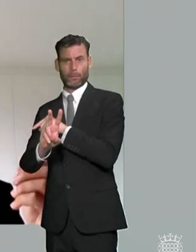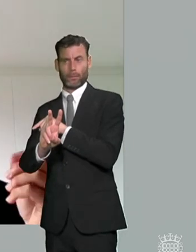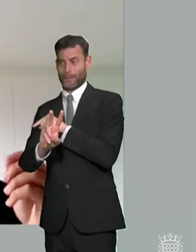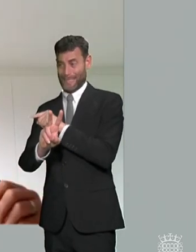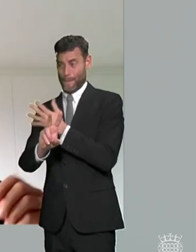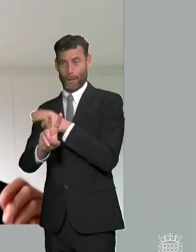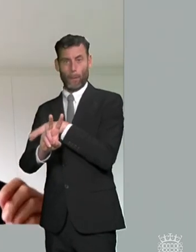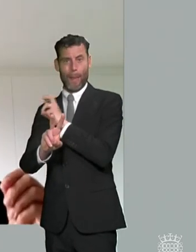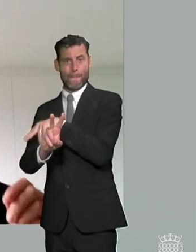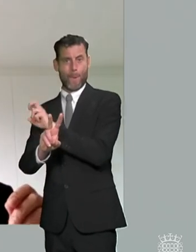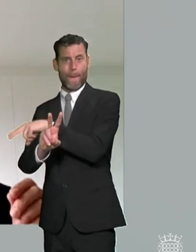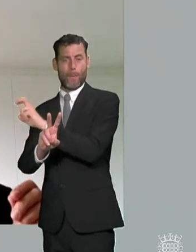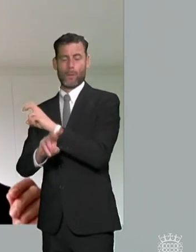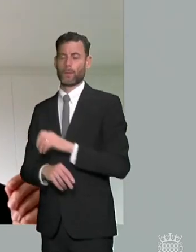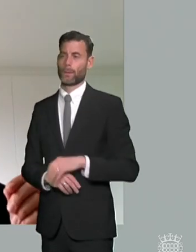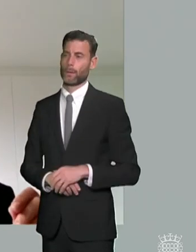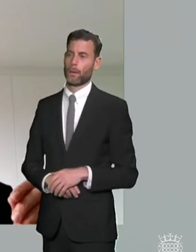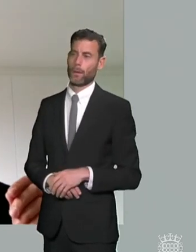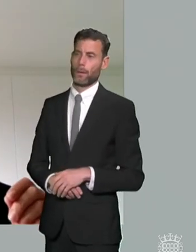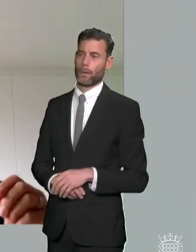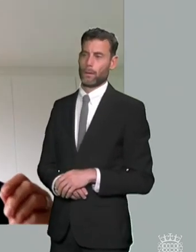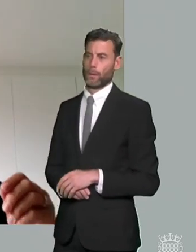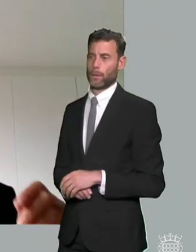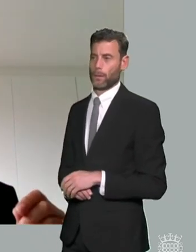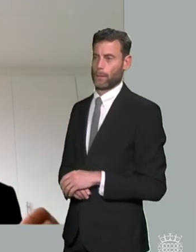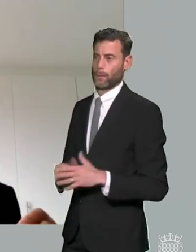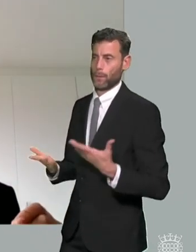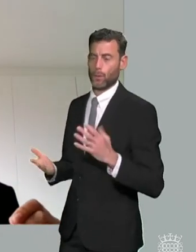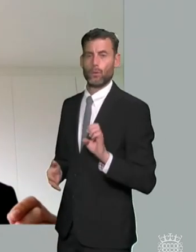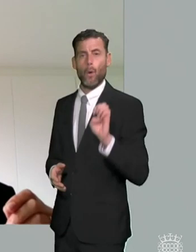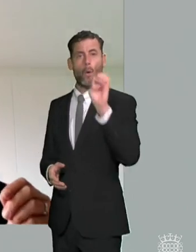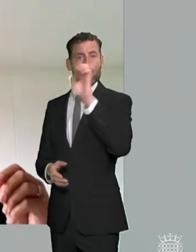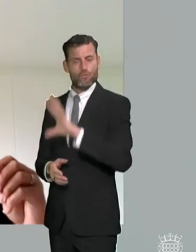um an office like mine would have a power of what's called own initiative investigation